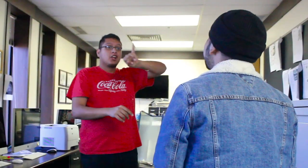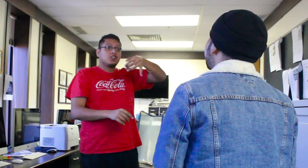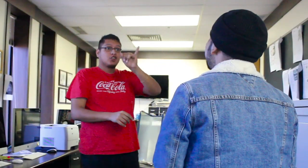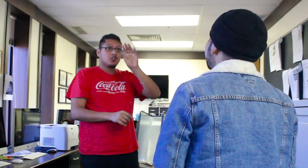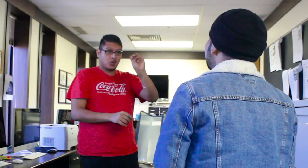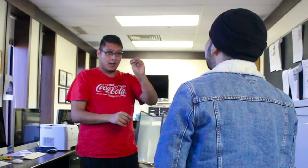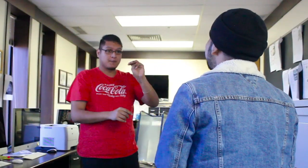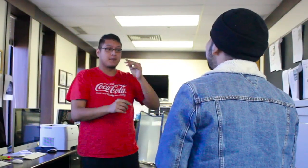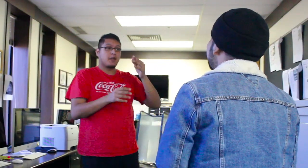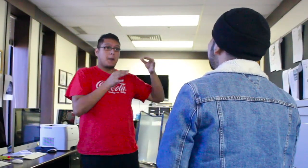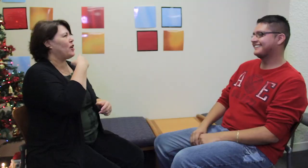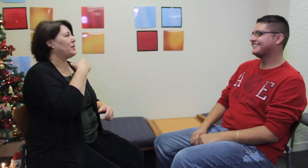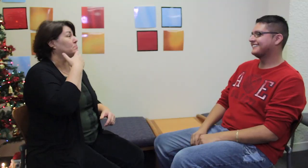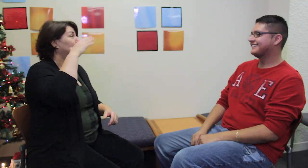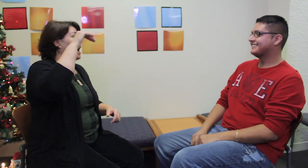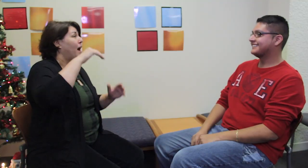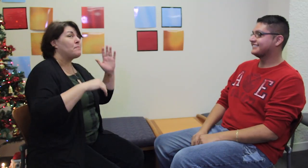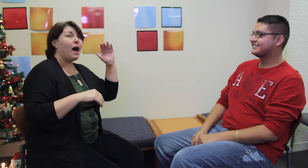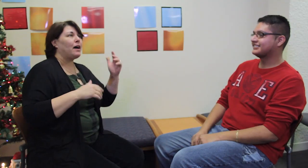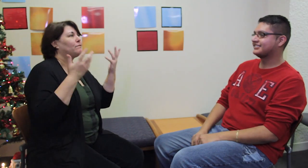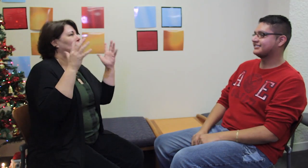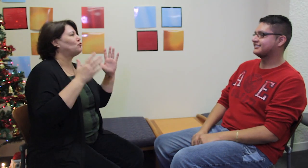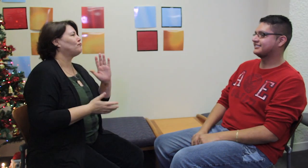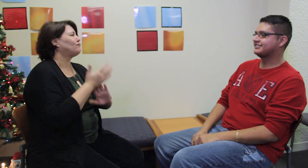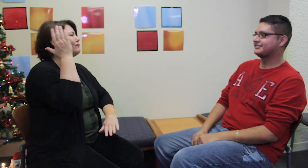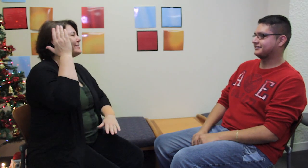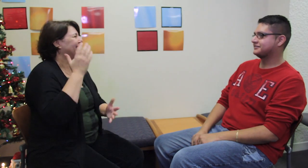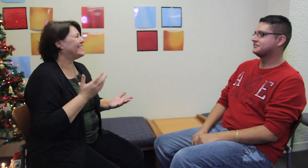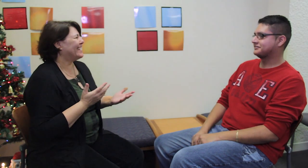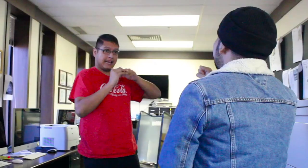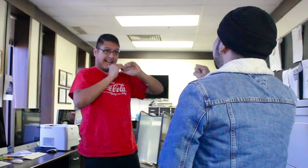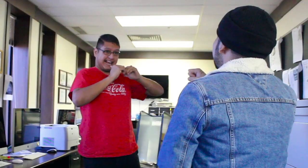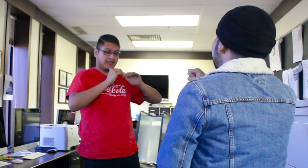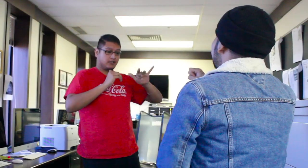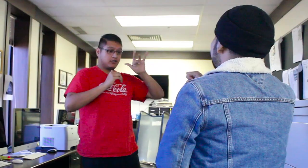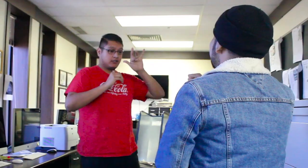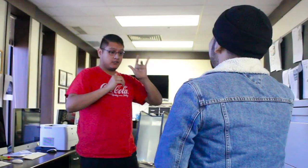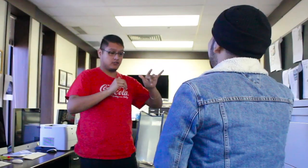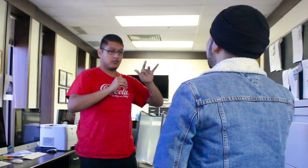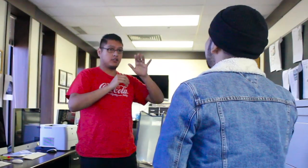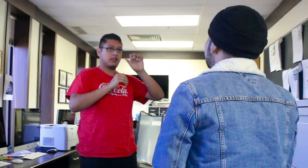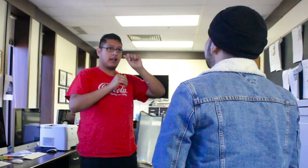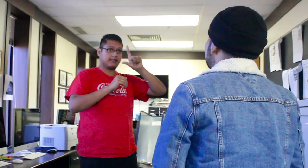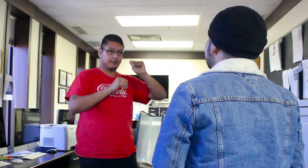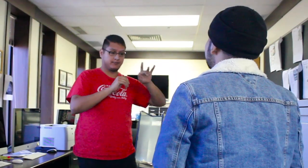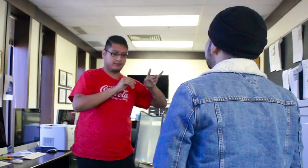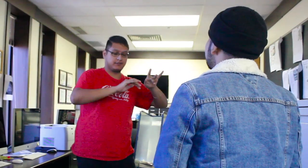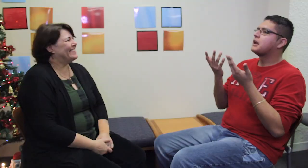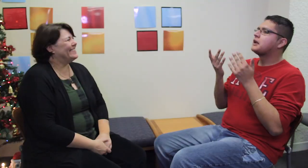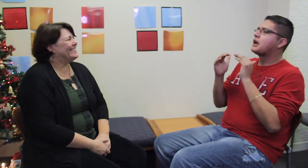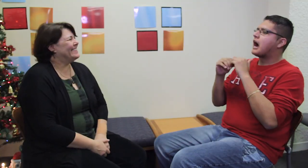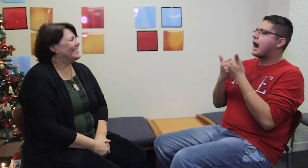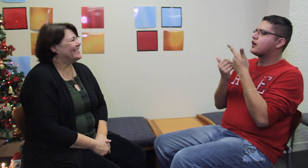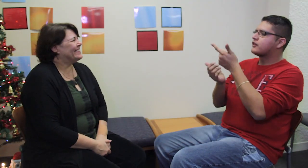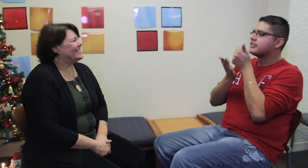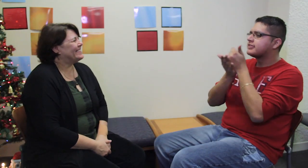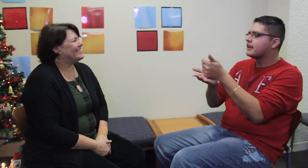they think of something else and it takes forever. But with a hearing person, we say, "Bye", "Bye", and we're gone. I understand what you mean.